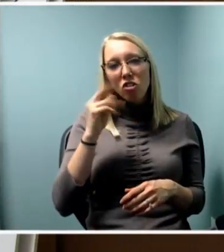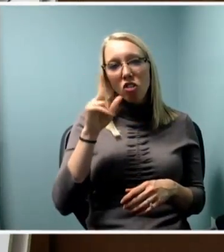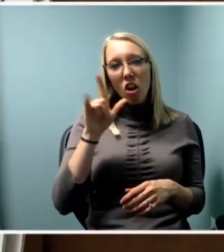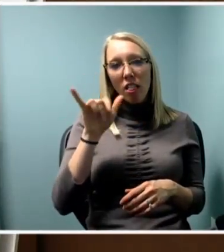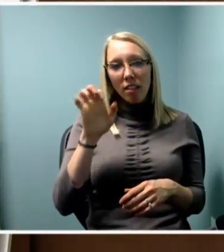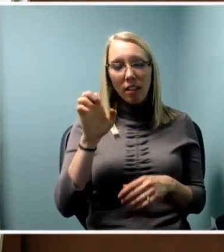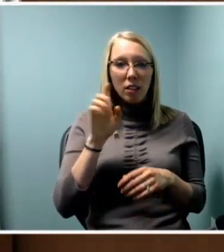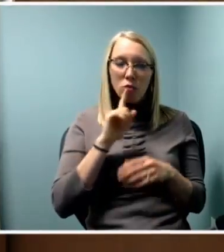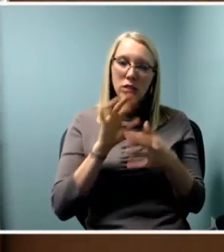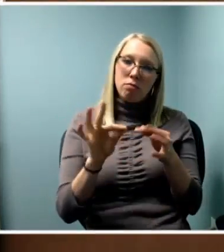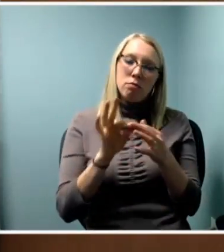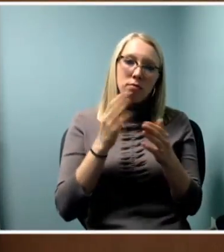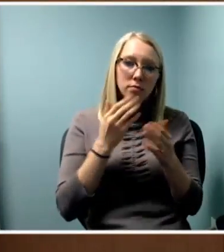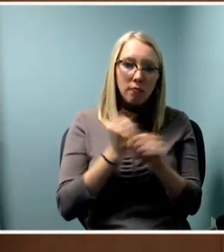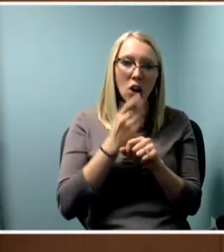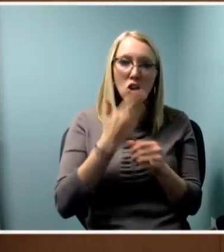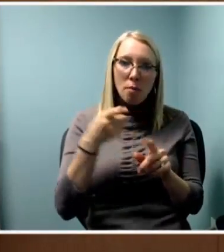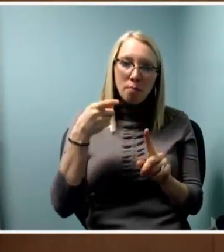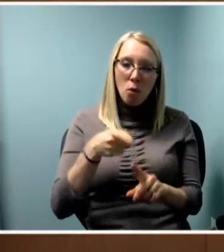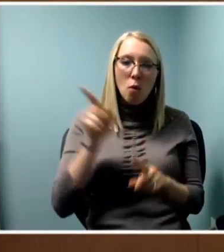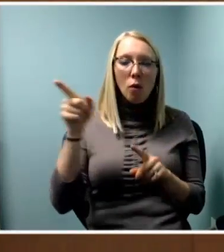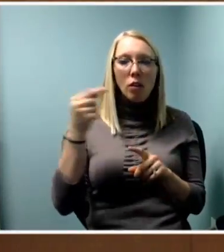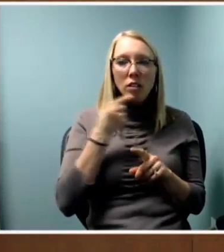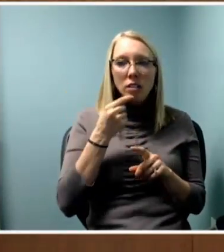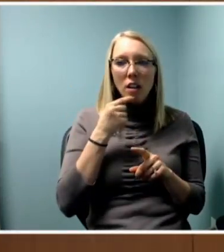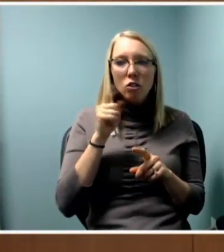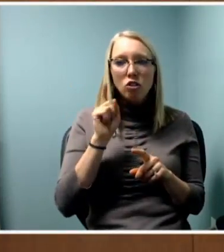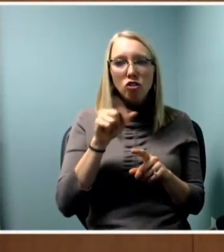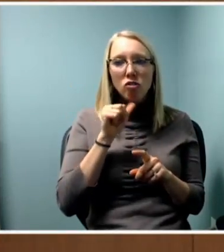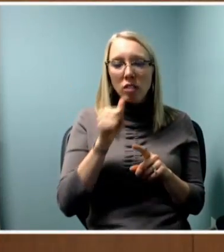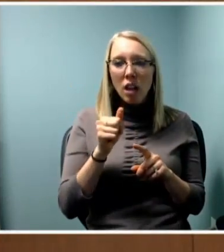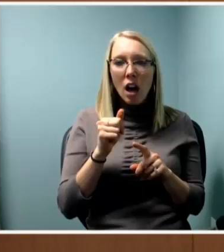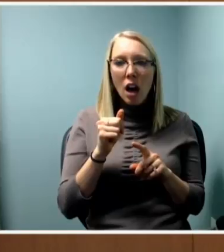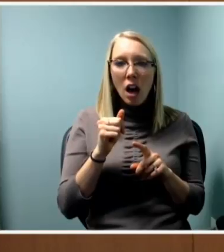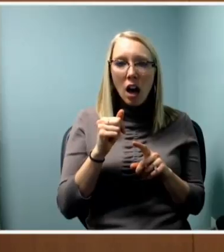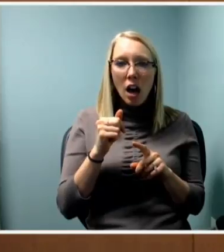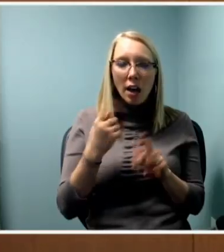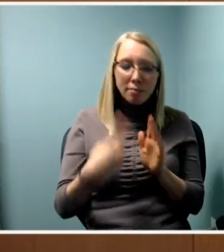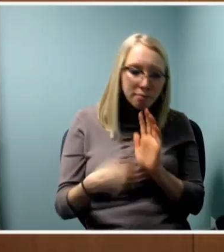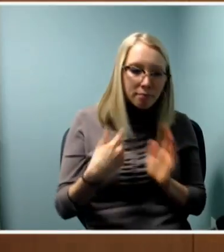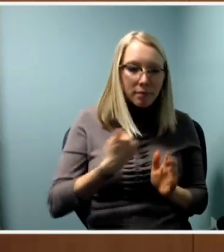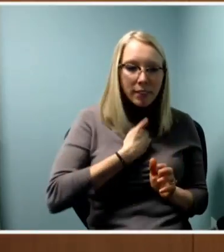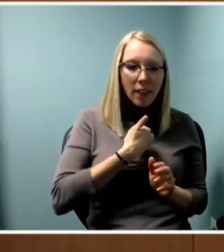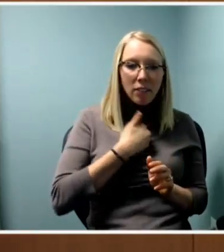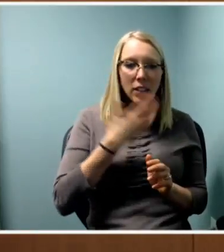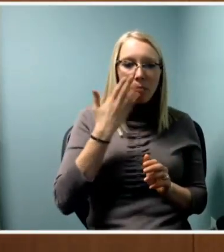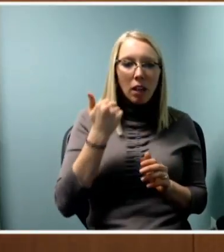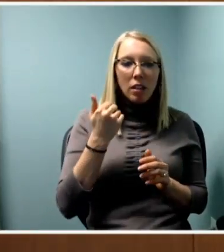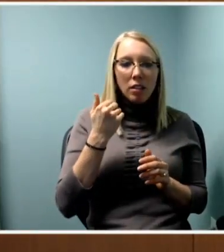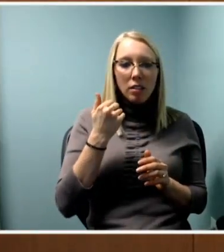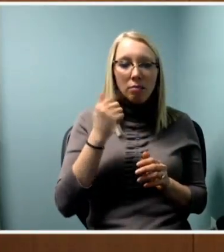to not really beat ourselves up because 20 years ago there are aspects of what's happening today